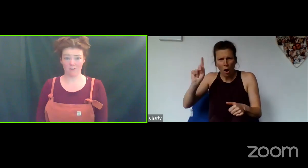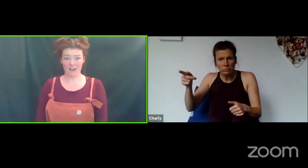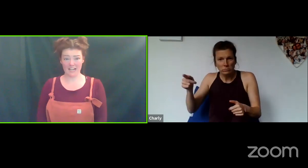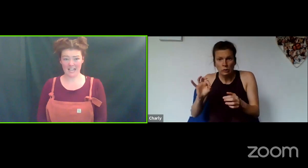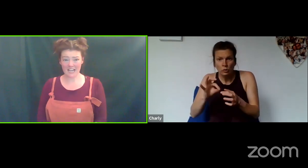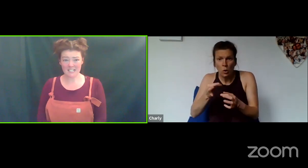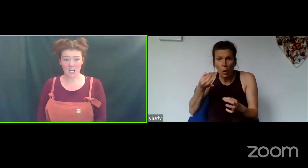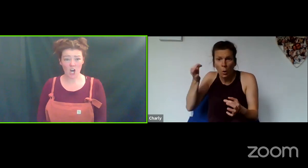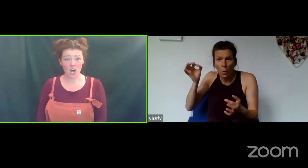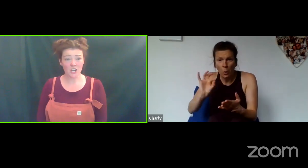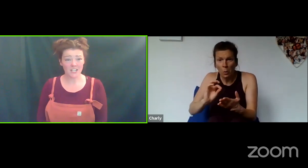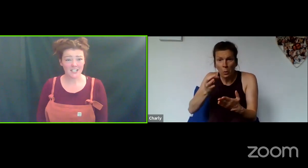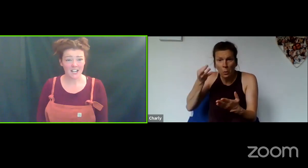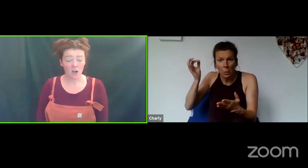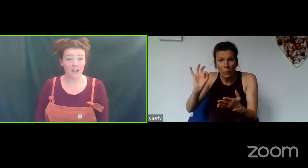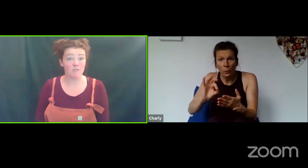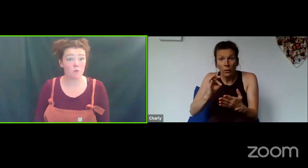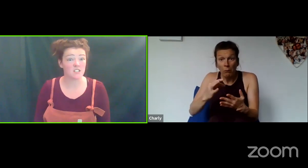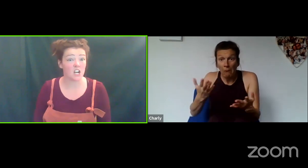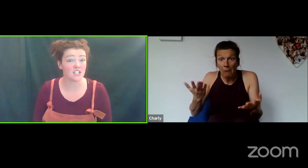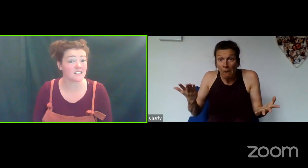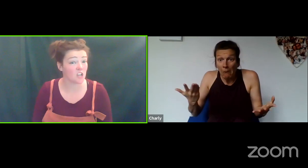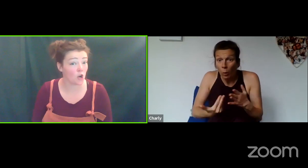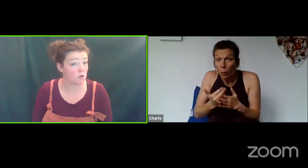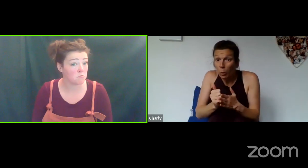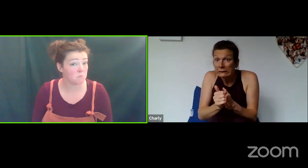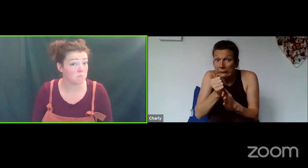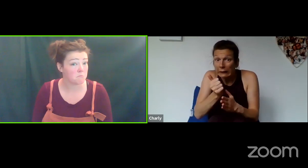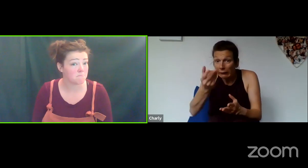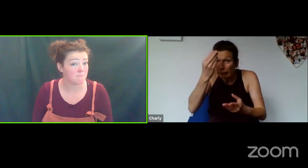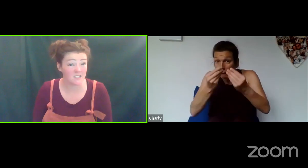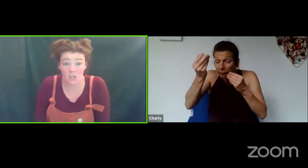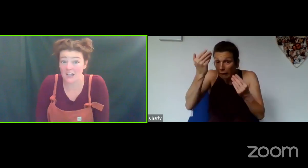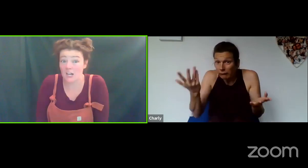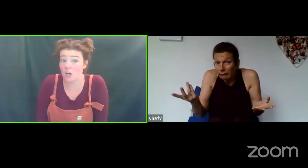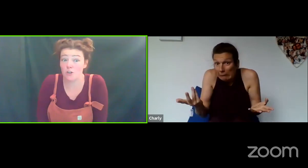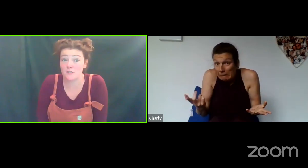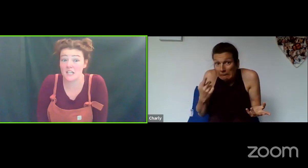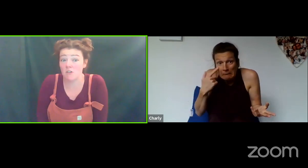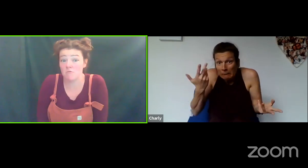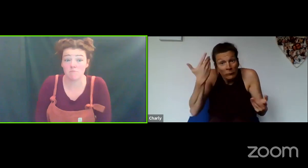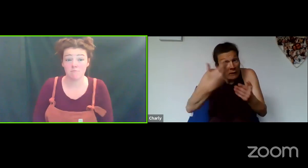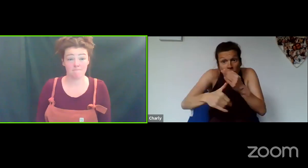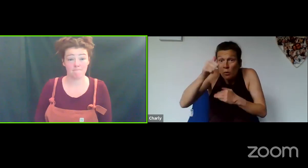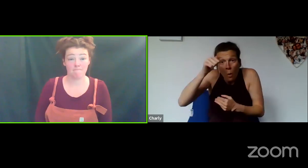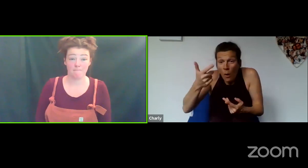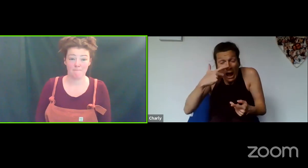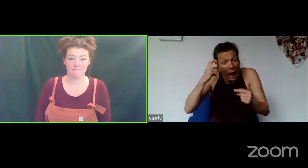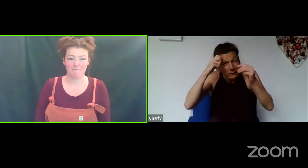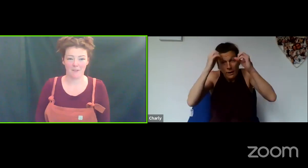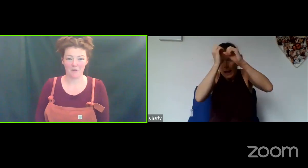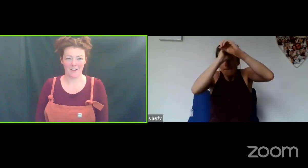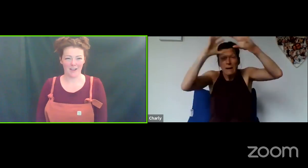keen to learn and he really wants to learn to sew, so he can learn a new skill.